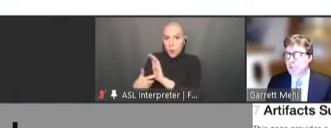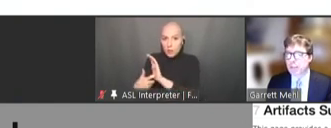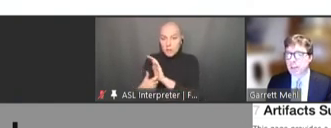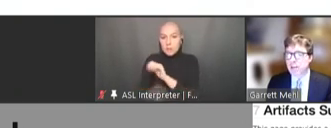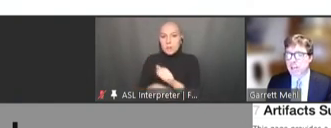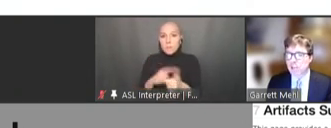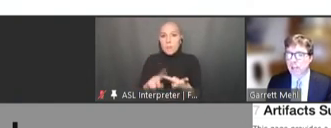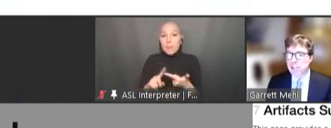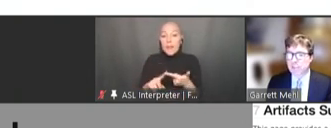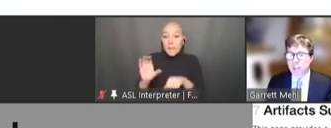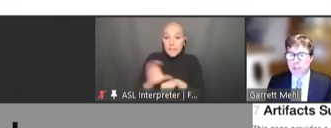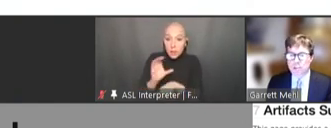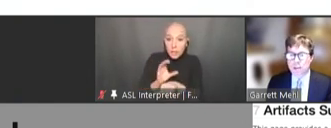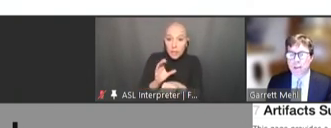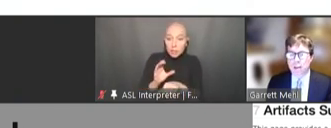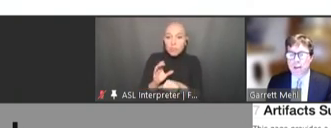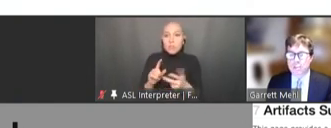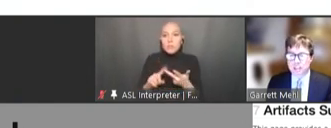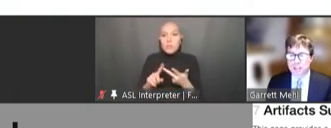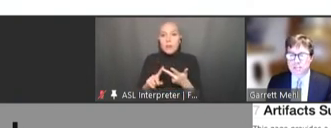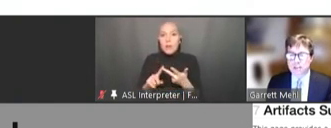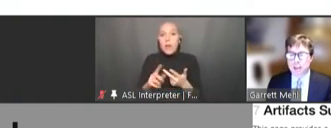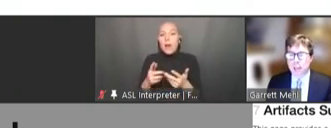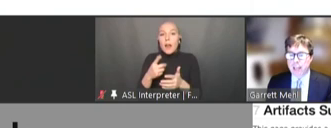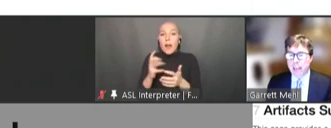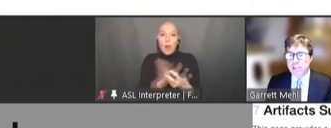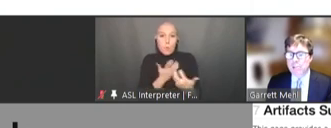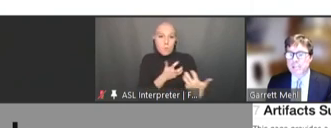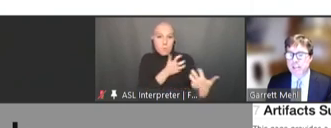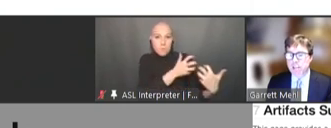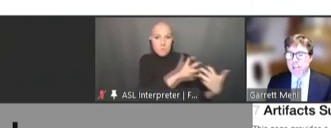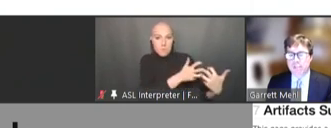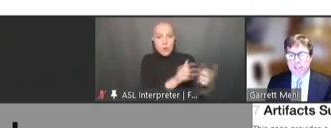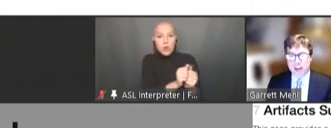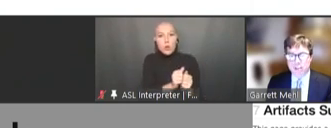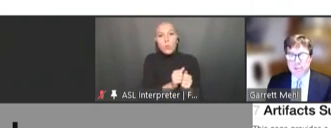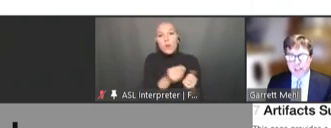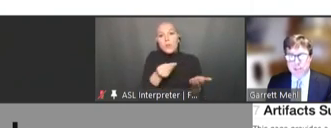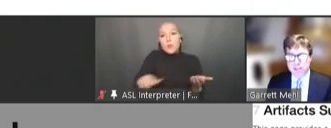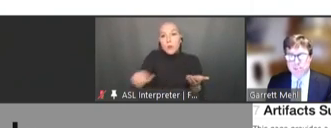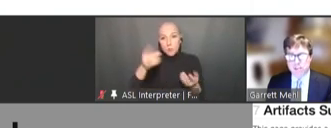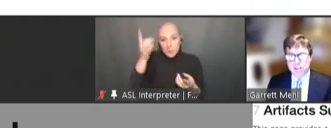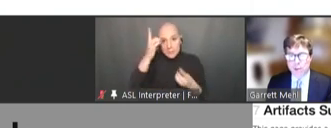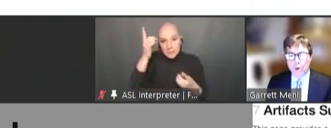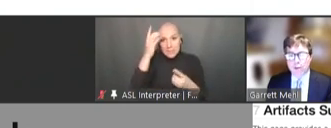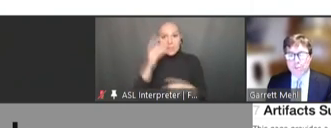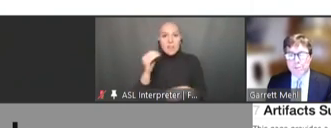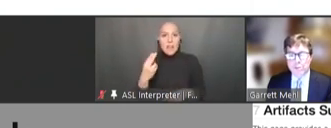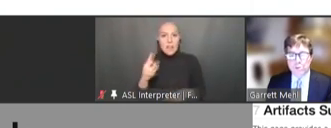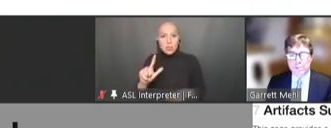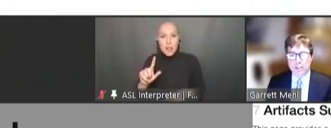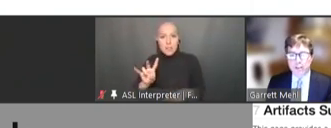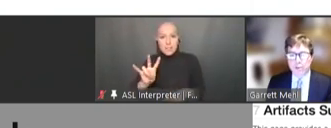the international classification of disease, and HL7 FHIR standards. We've also used the clinical